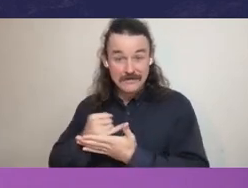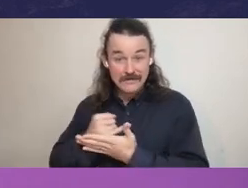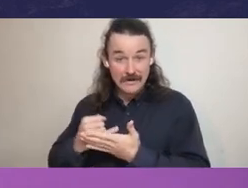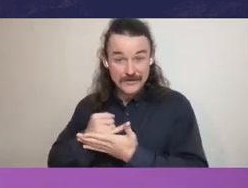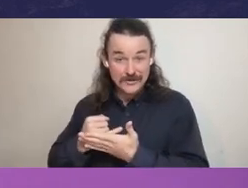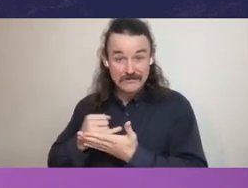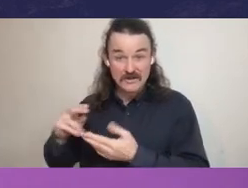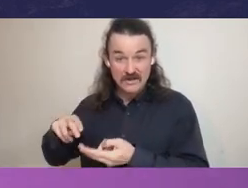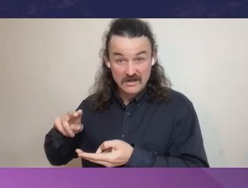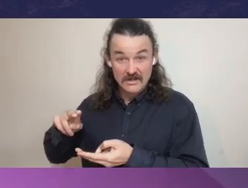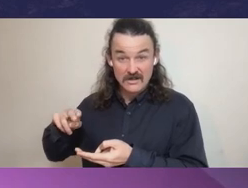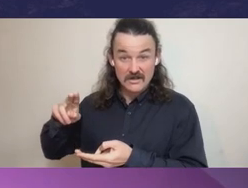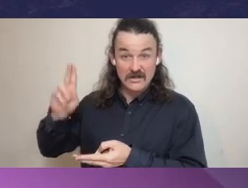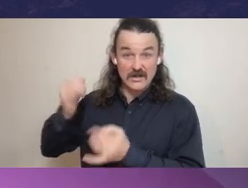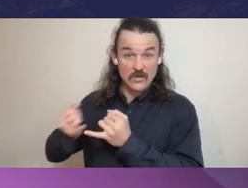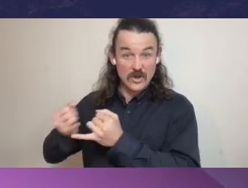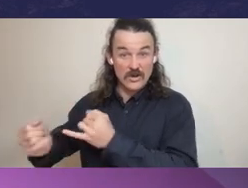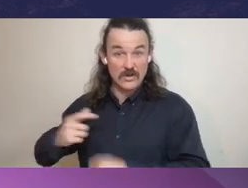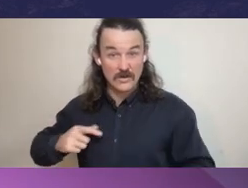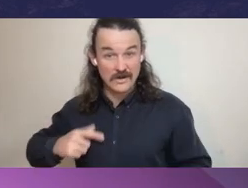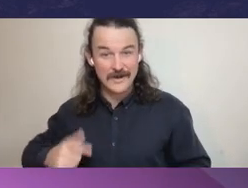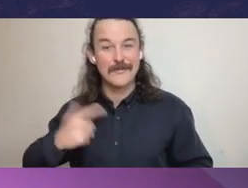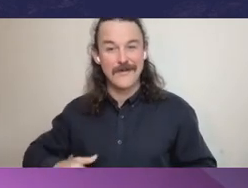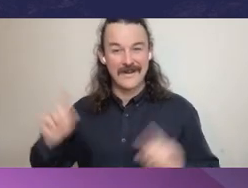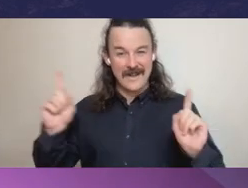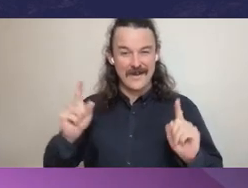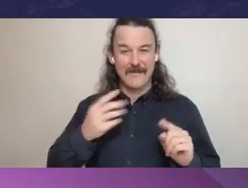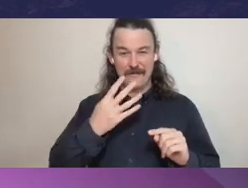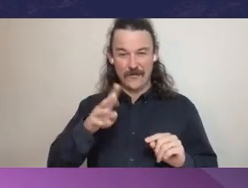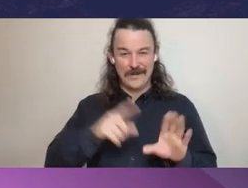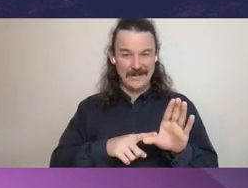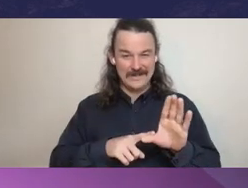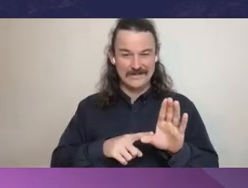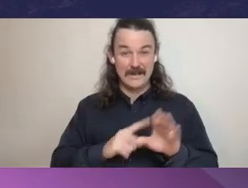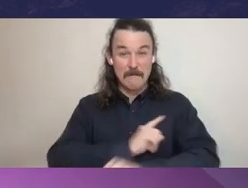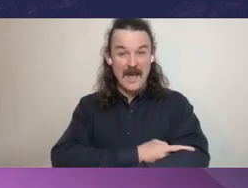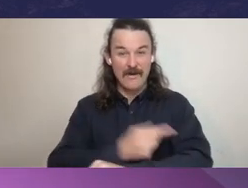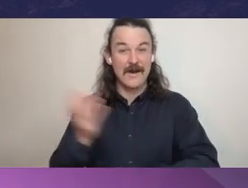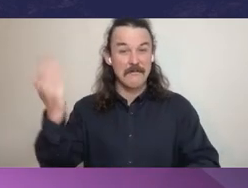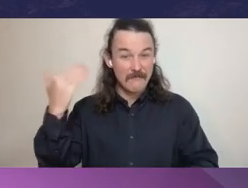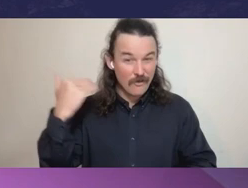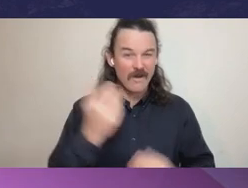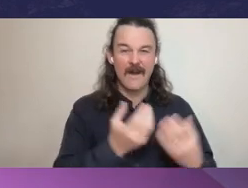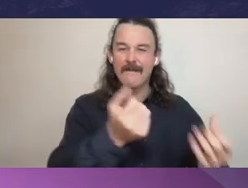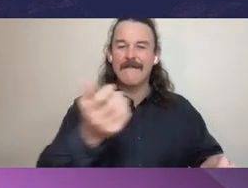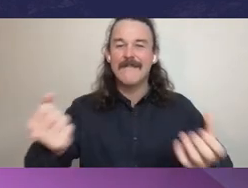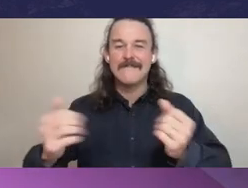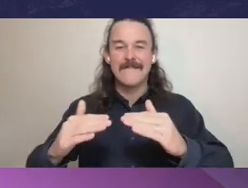of the redistribution of power over the last four decades. What would I change if I could change one thing?